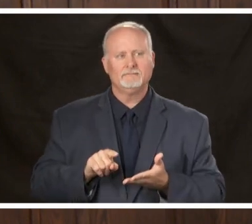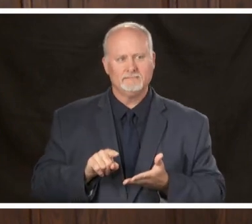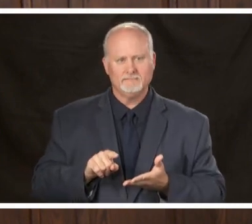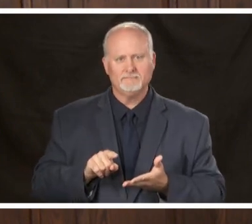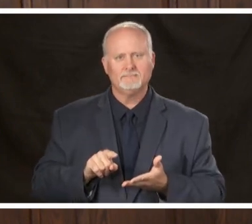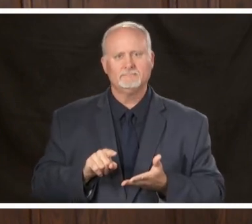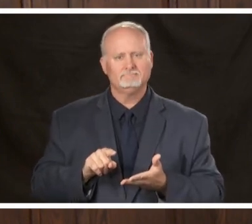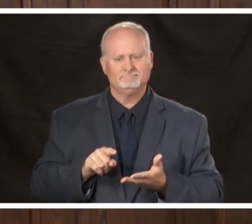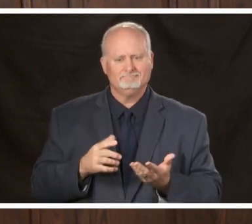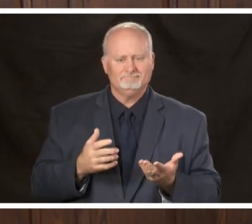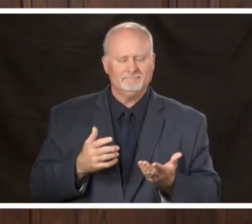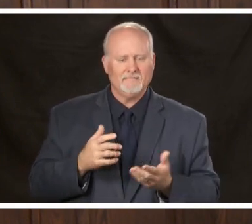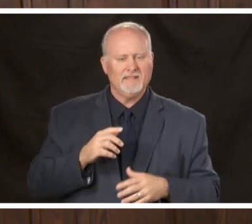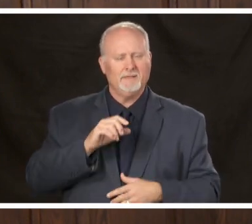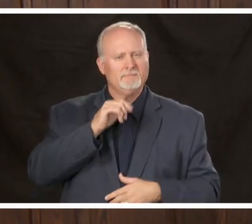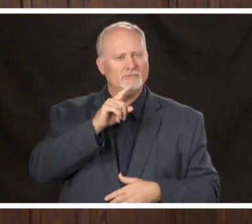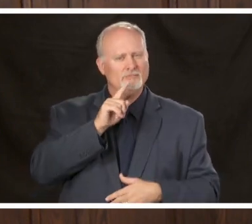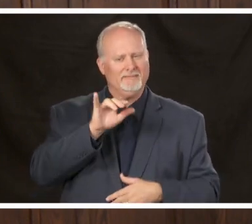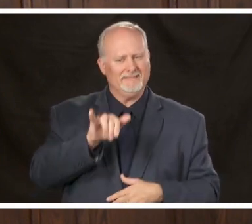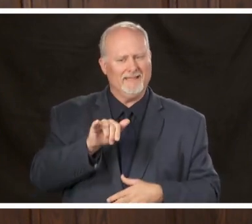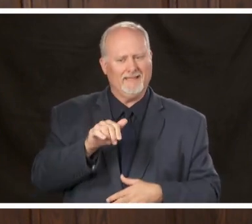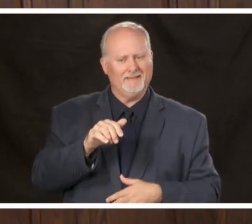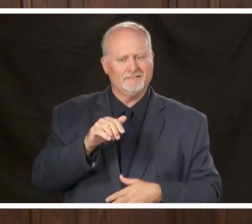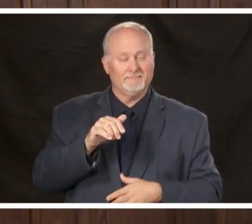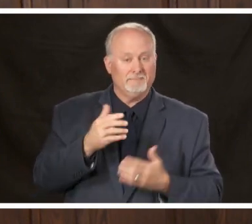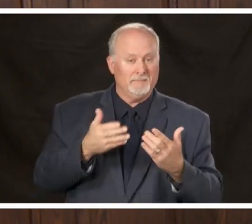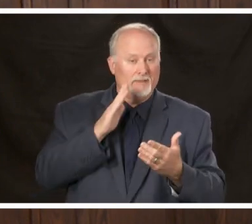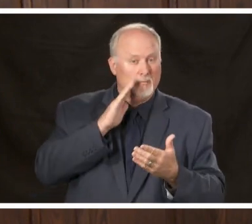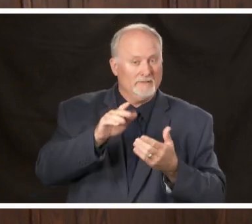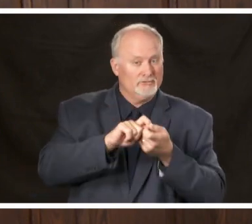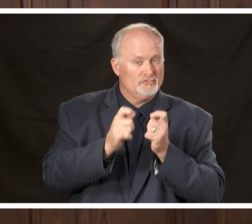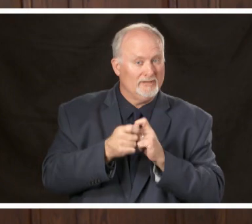don't know that that's not going to change in the future but we're we're